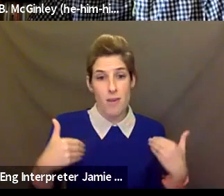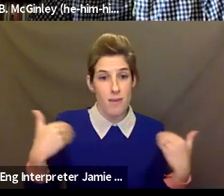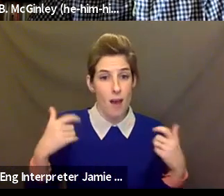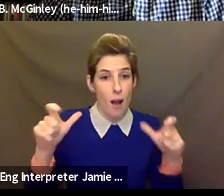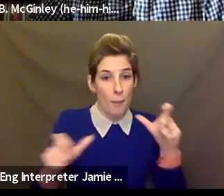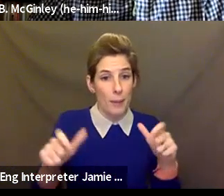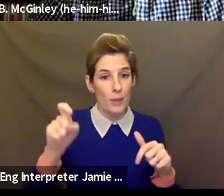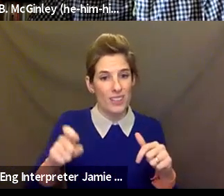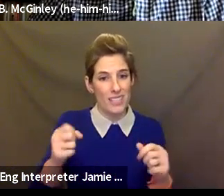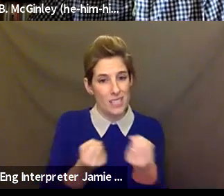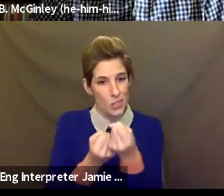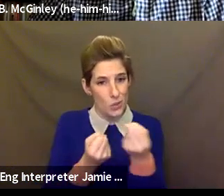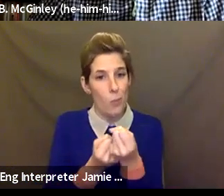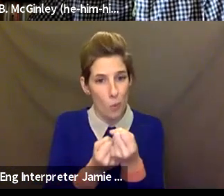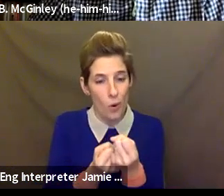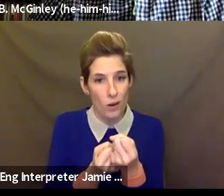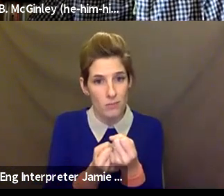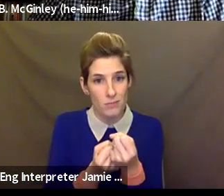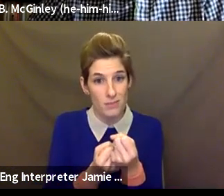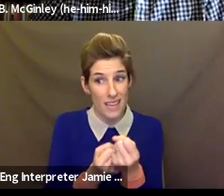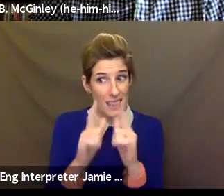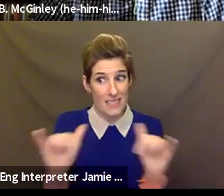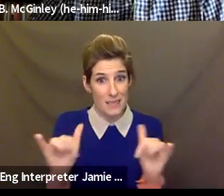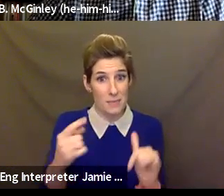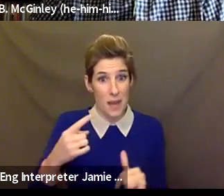know, quite frankly, they're helping us, right? There's a